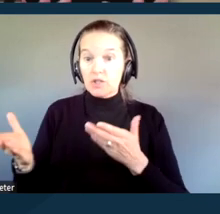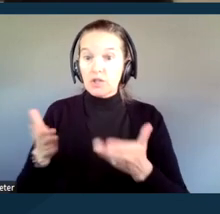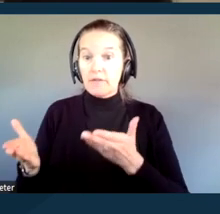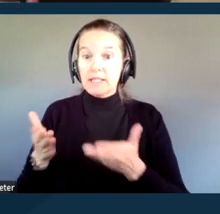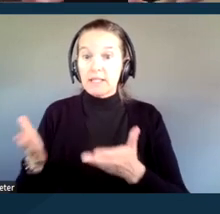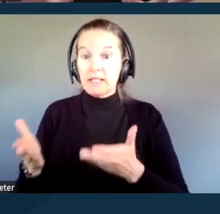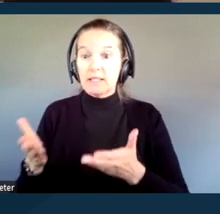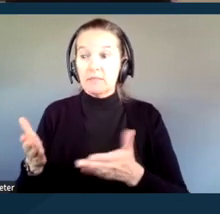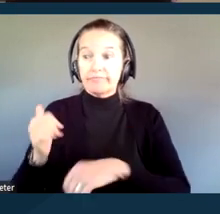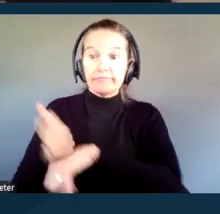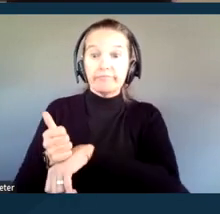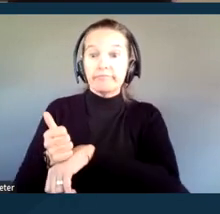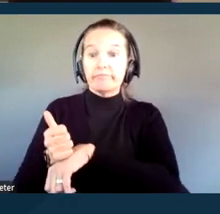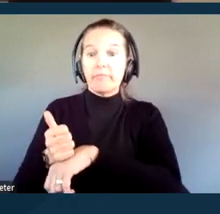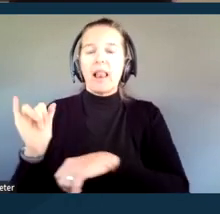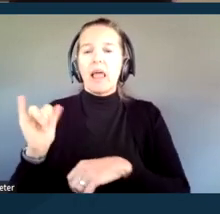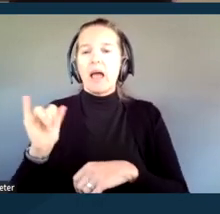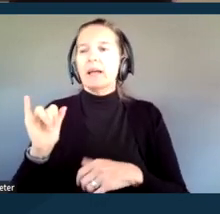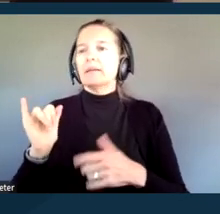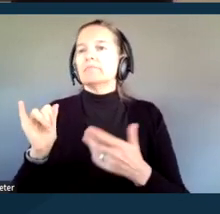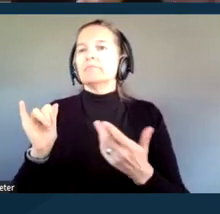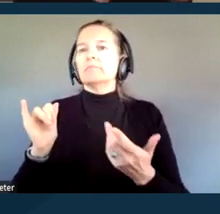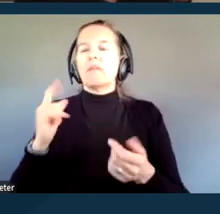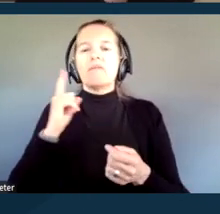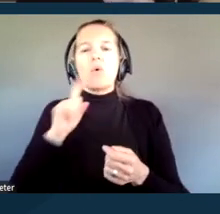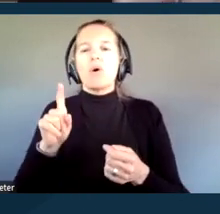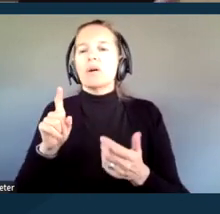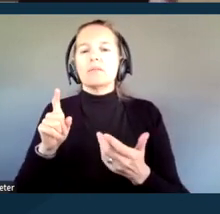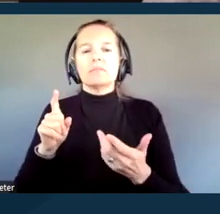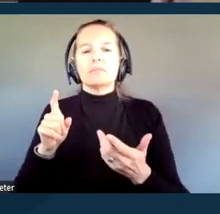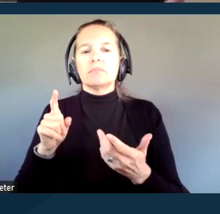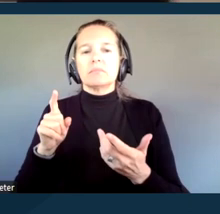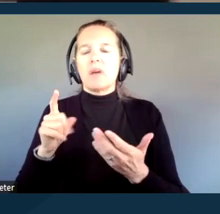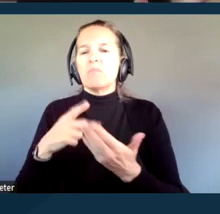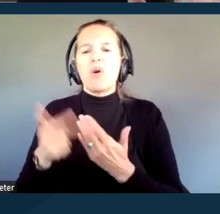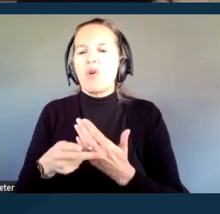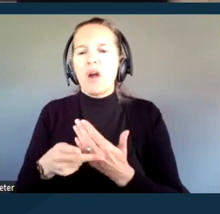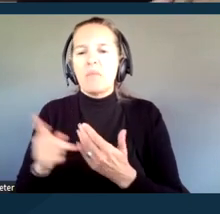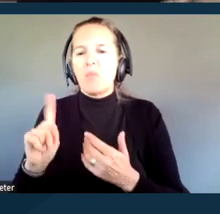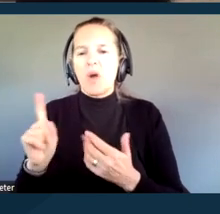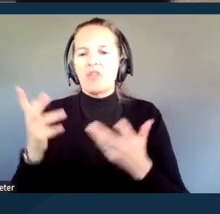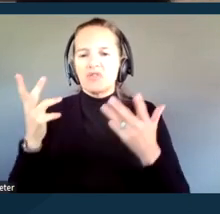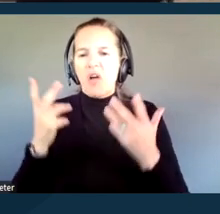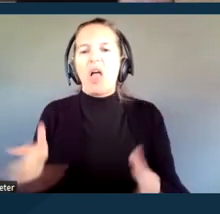for a program for which there is already an established constitutional right,